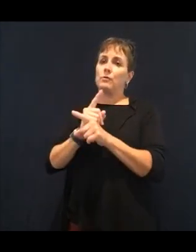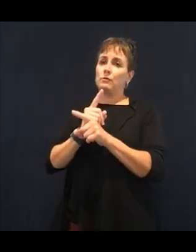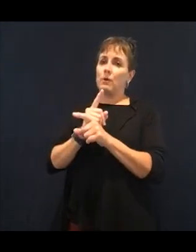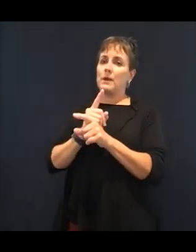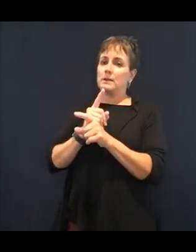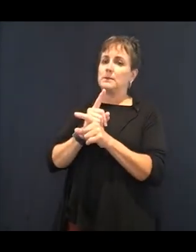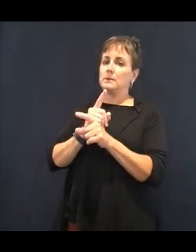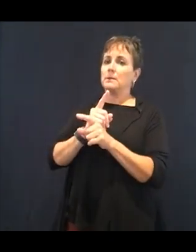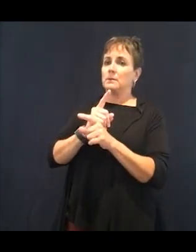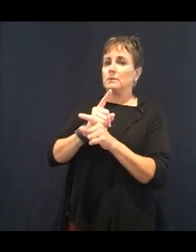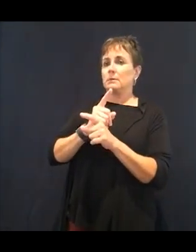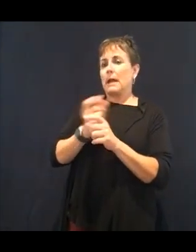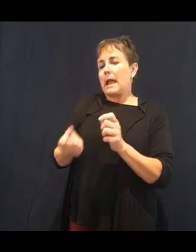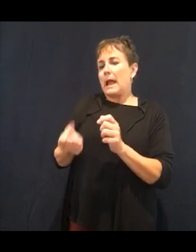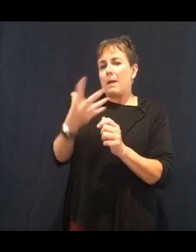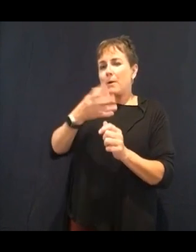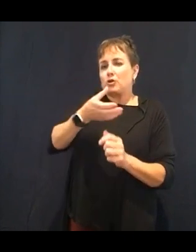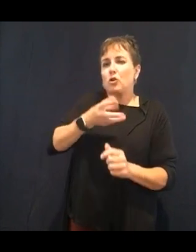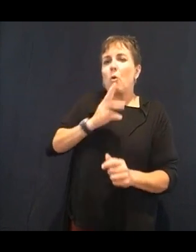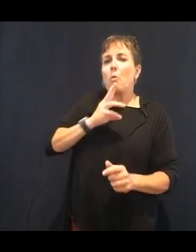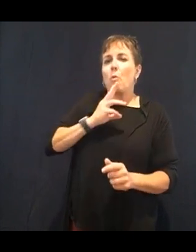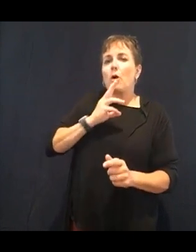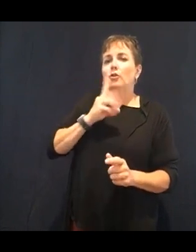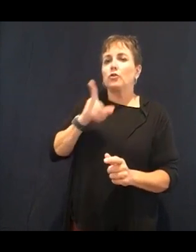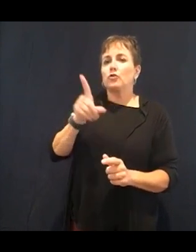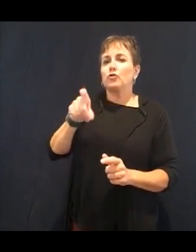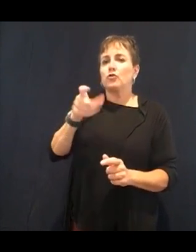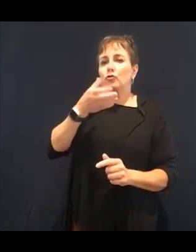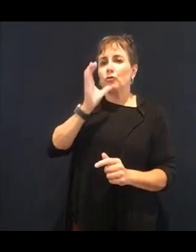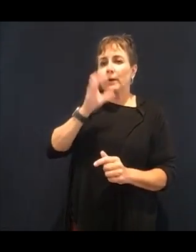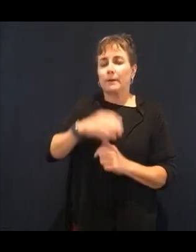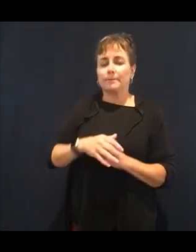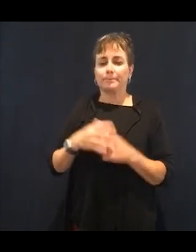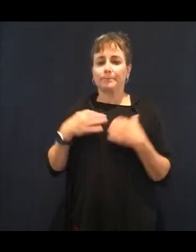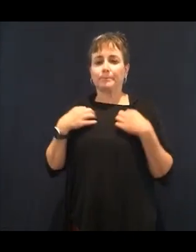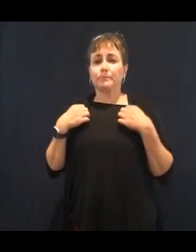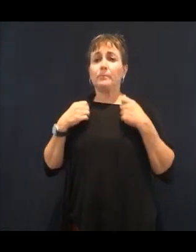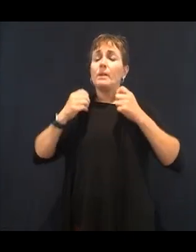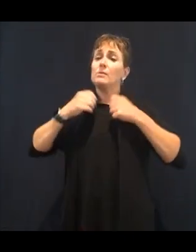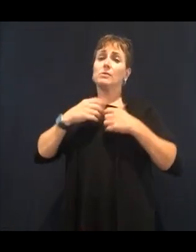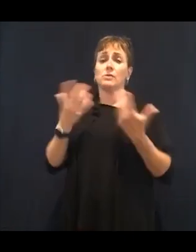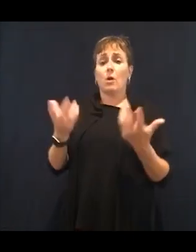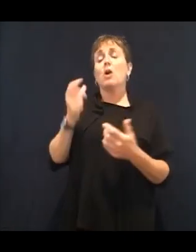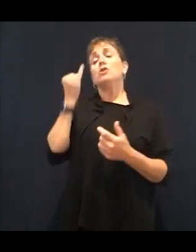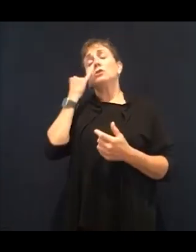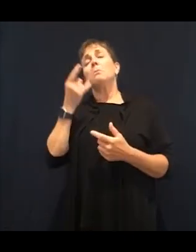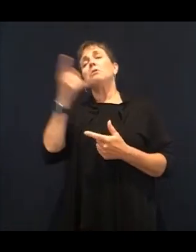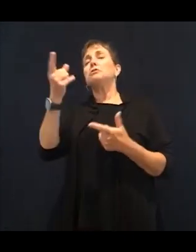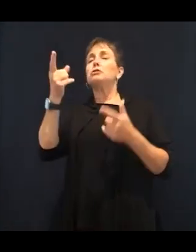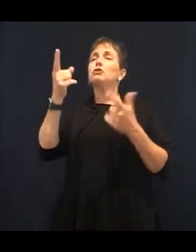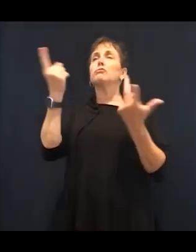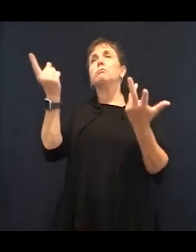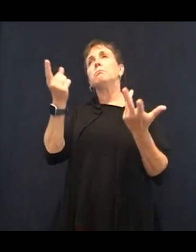that weighted 130 pounds, you would divide your weight in half.